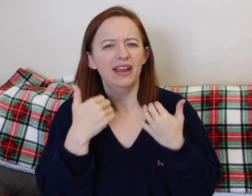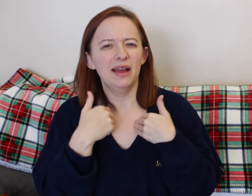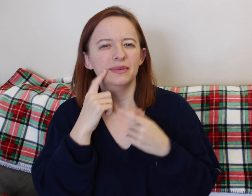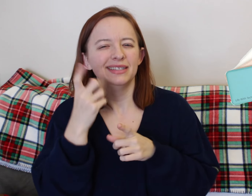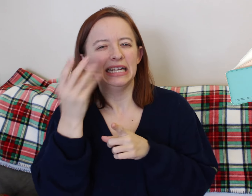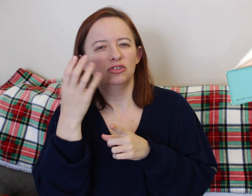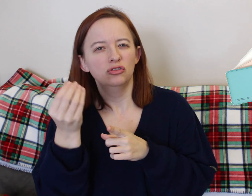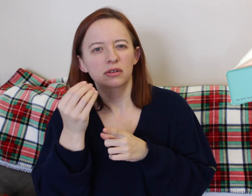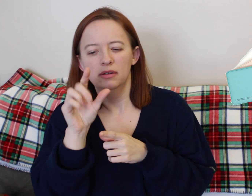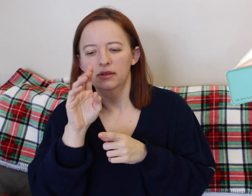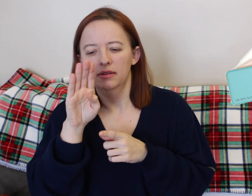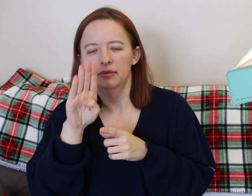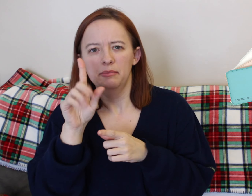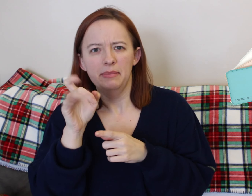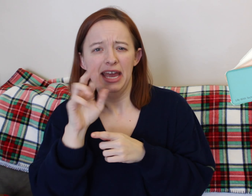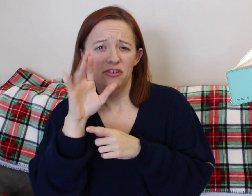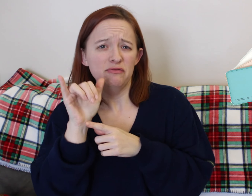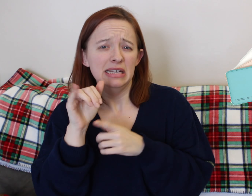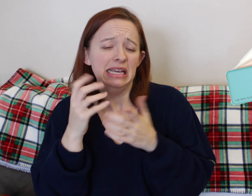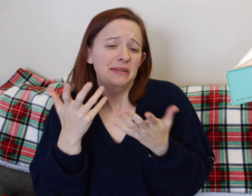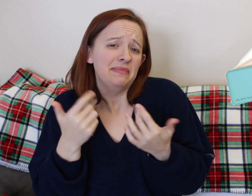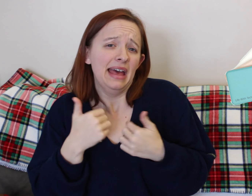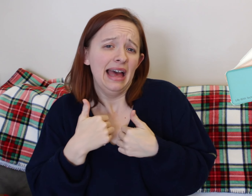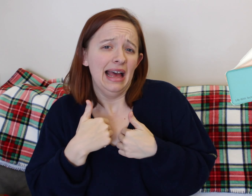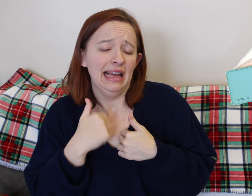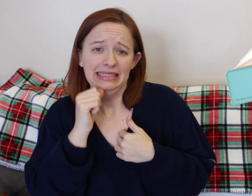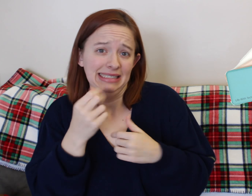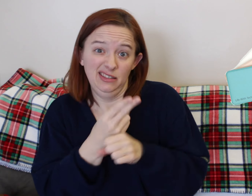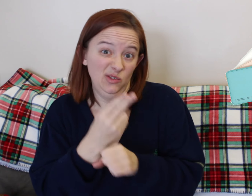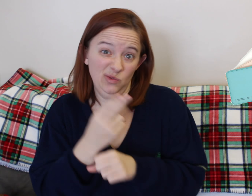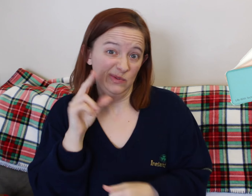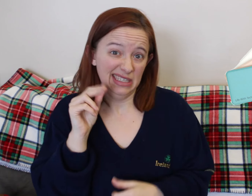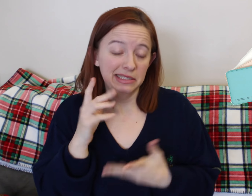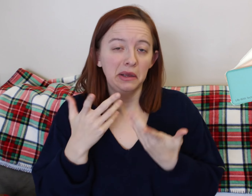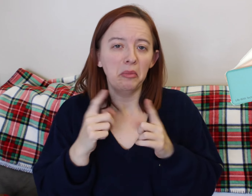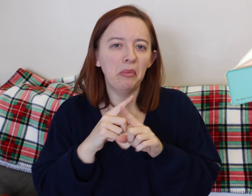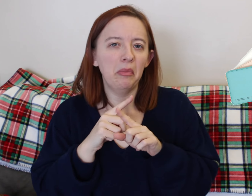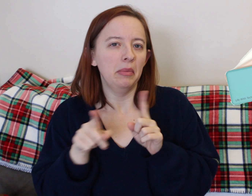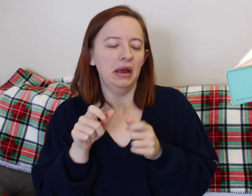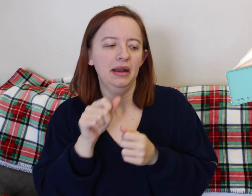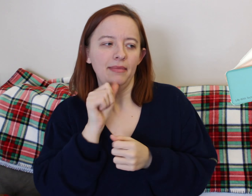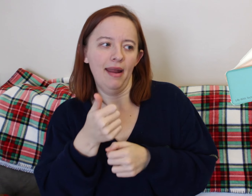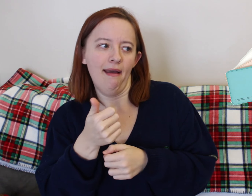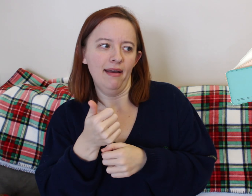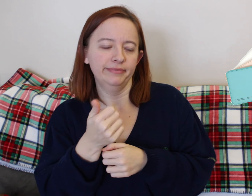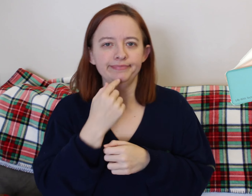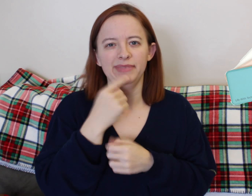So I definitely brining some sort of USB plug, like a multi-USB and a really, really long